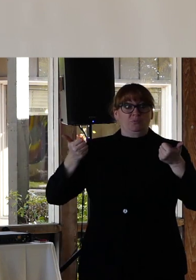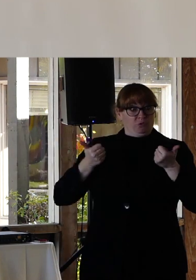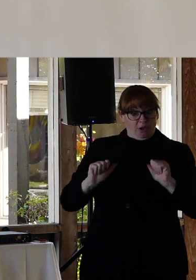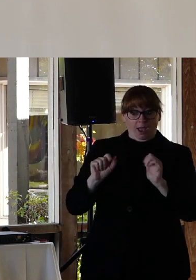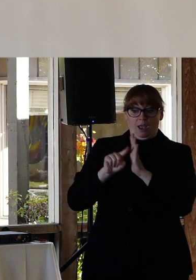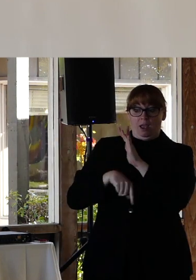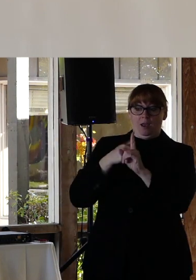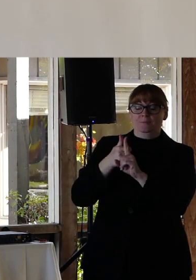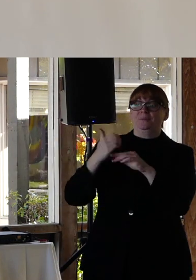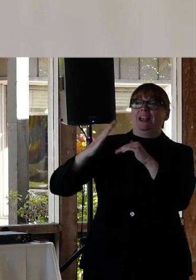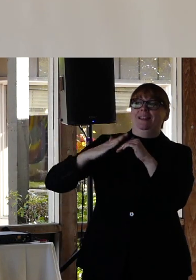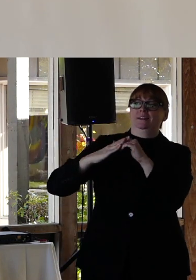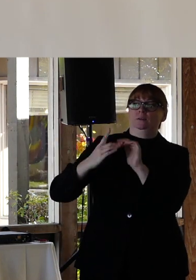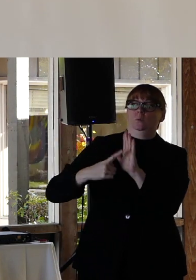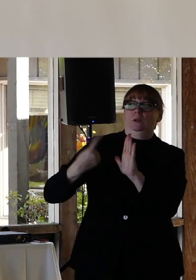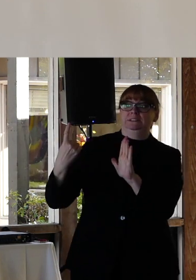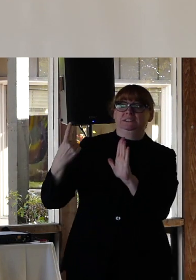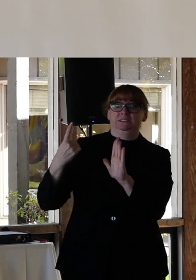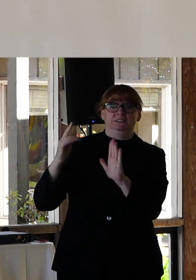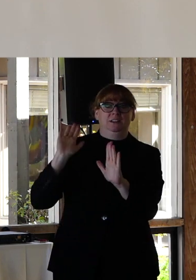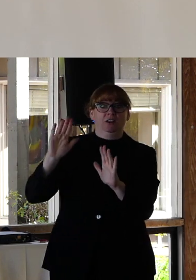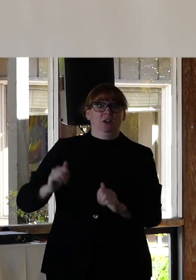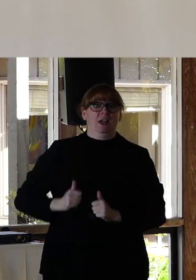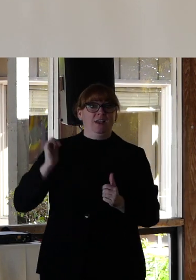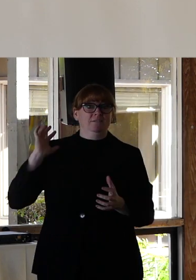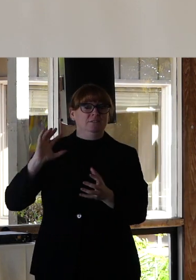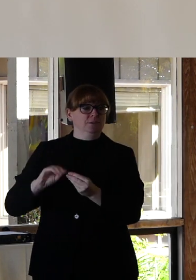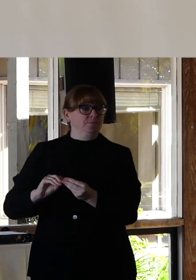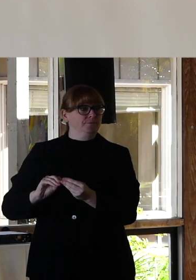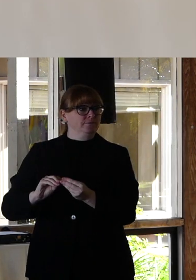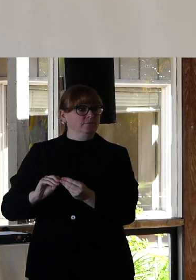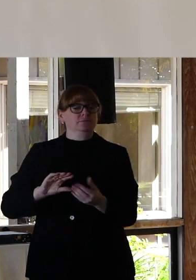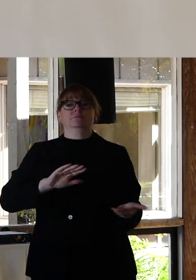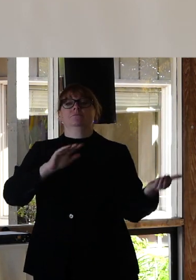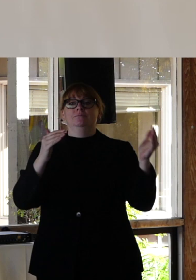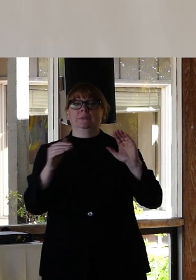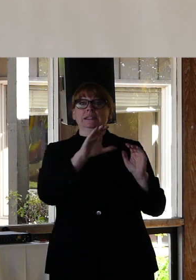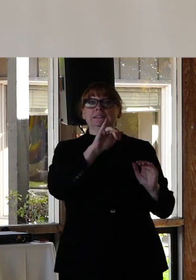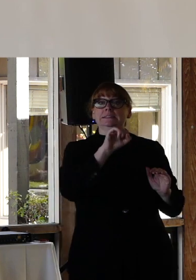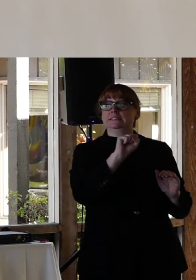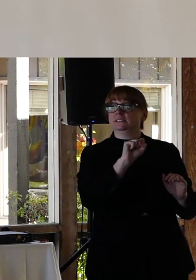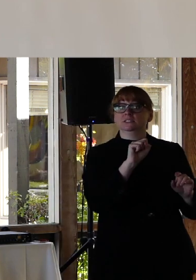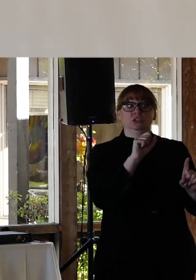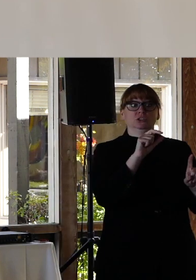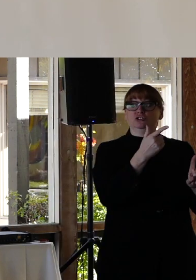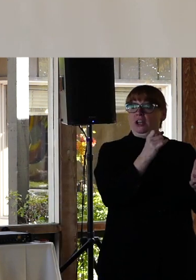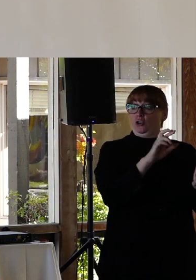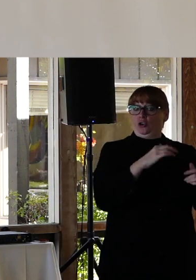suicide at least once in their life. Compare that to cisgender youth which